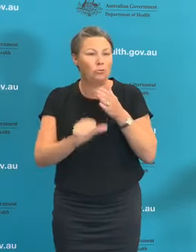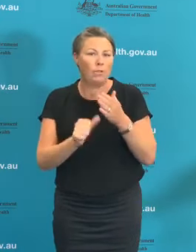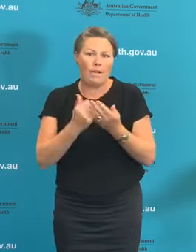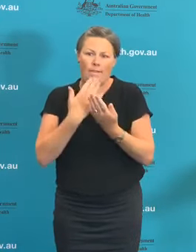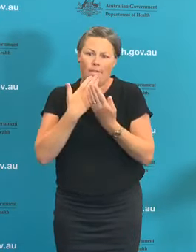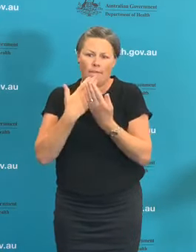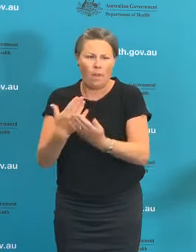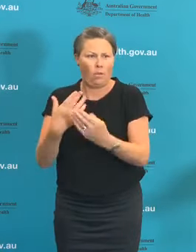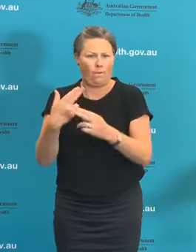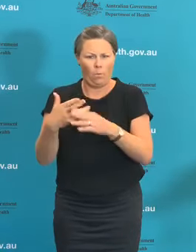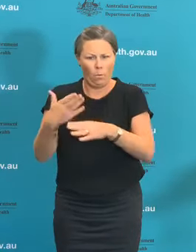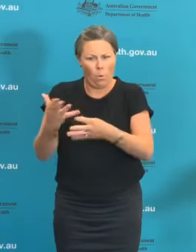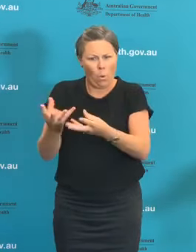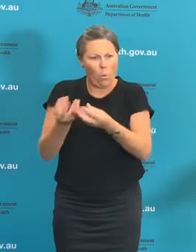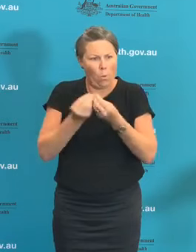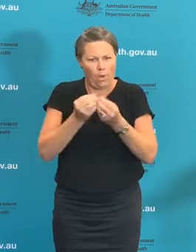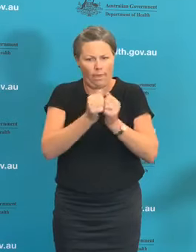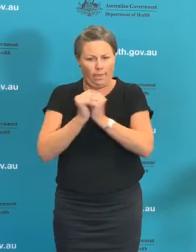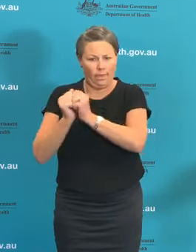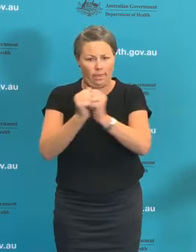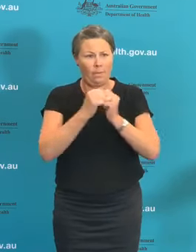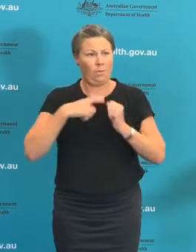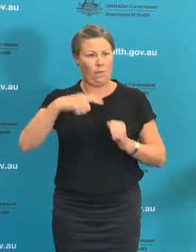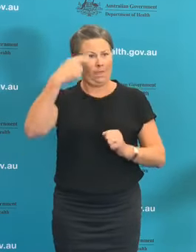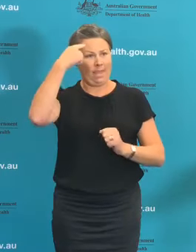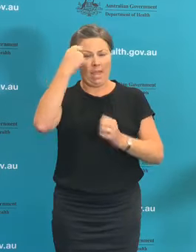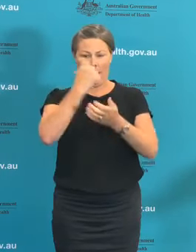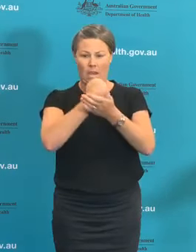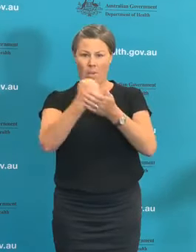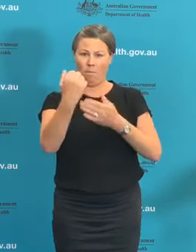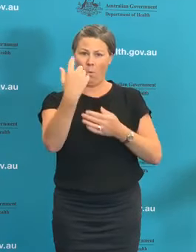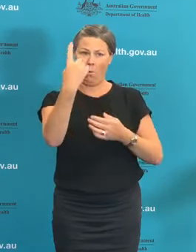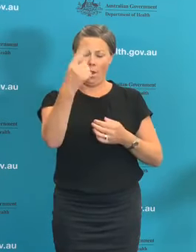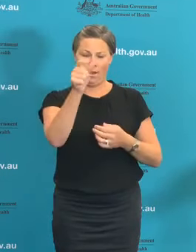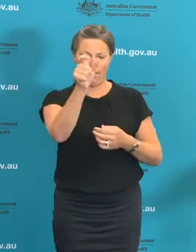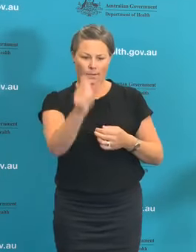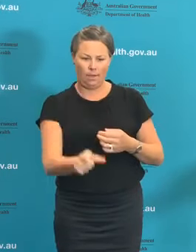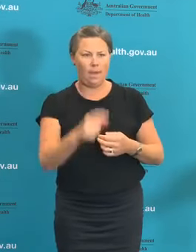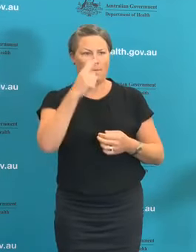welfare of their patients and restoring a care in a safe and equitable way in